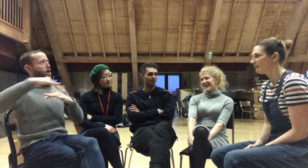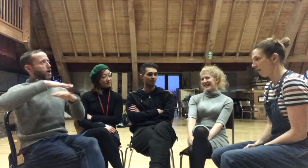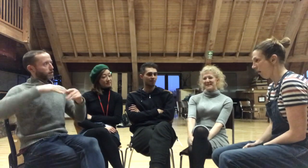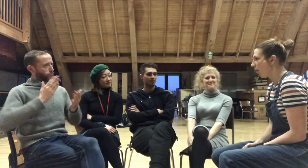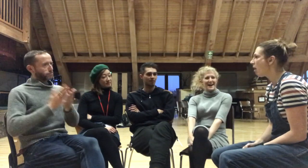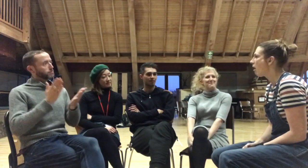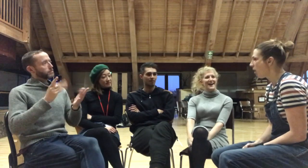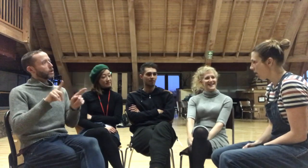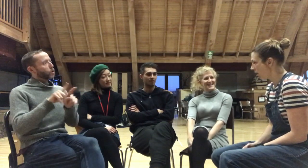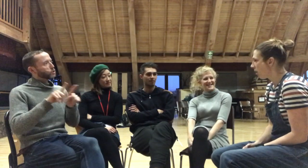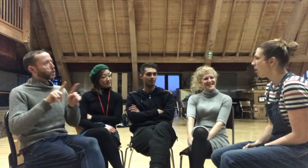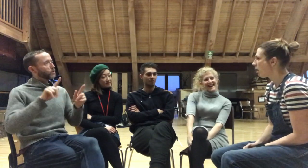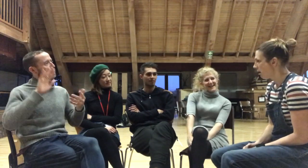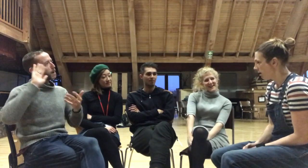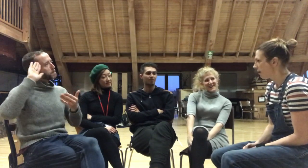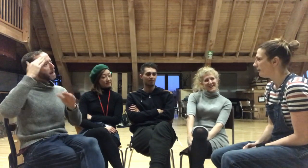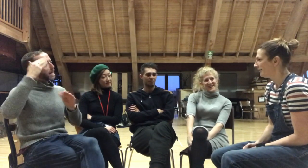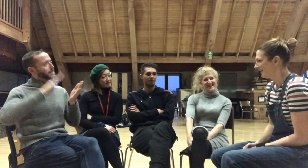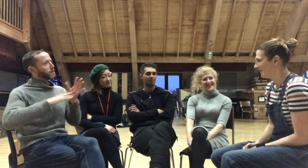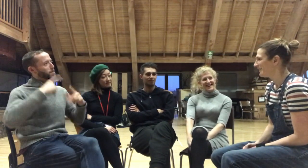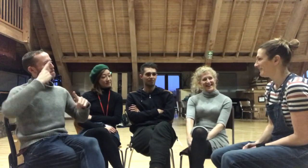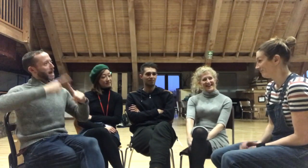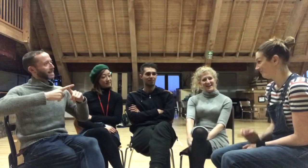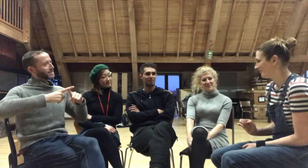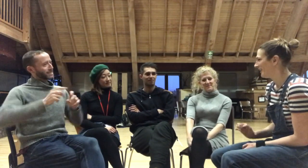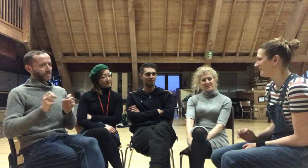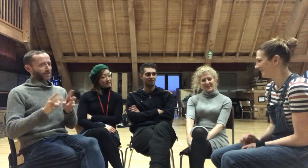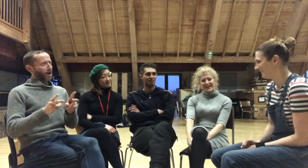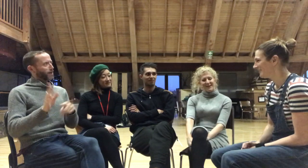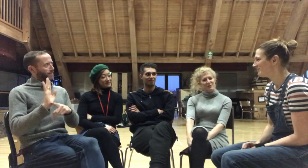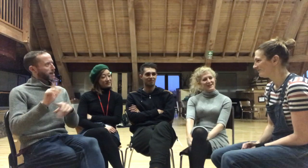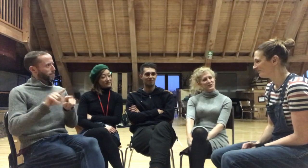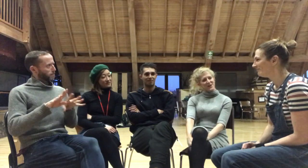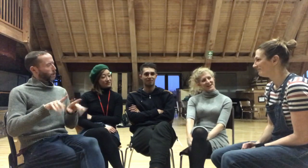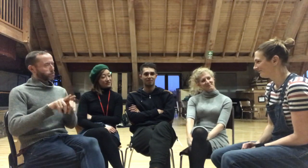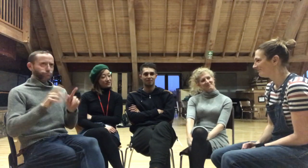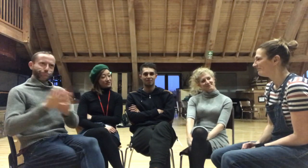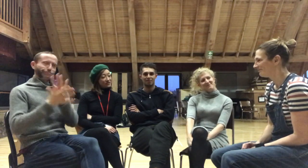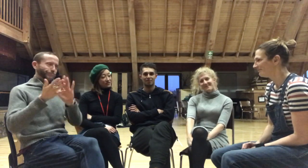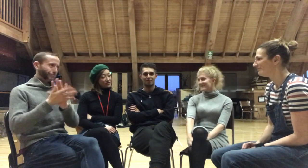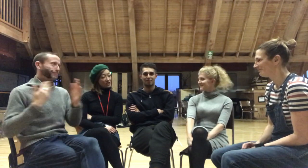I like the Mad Max style! And yeah, really enjoying it!